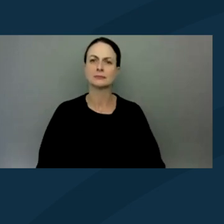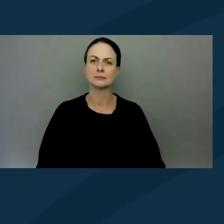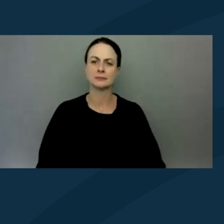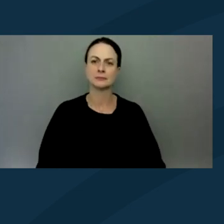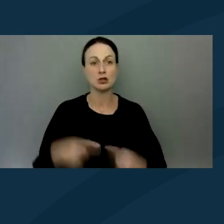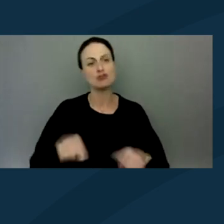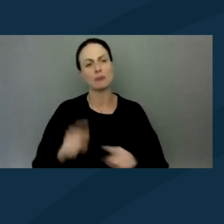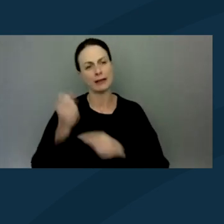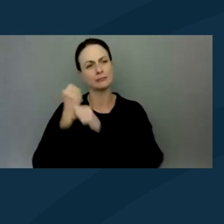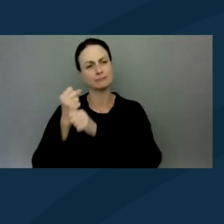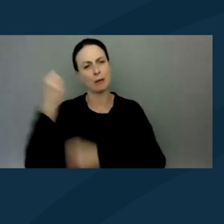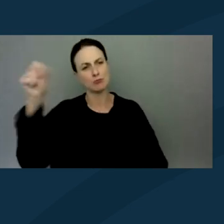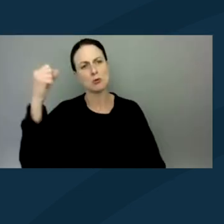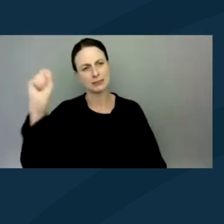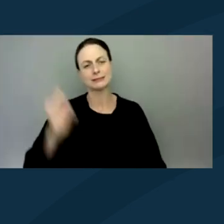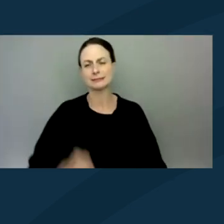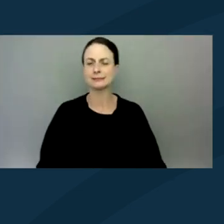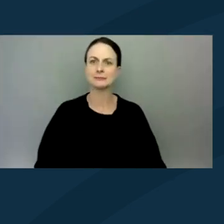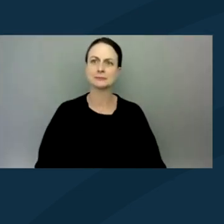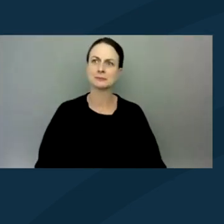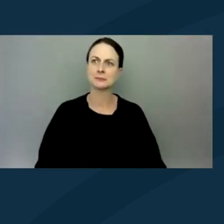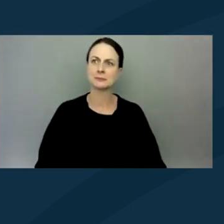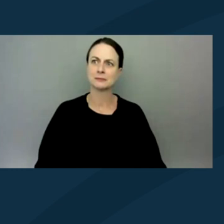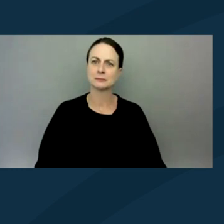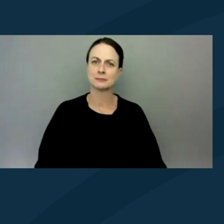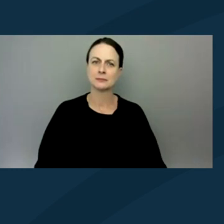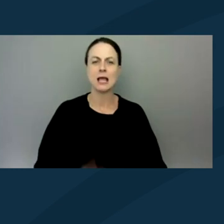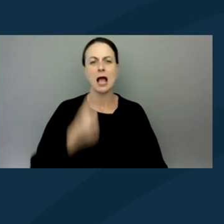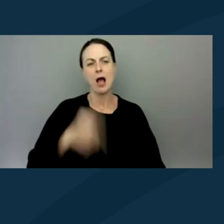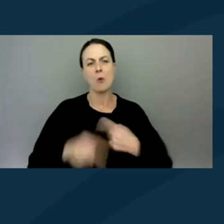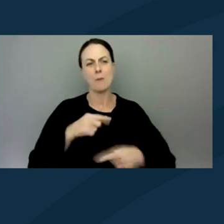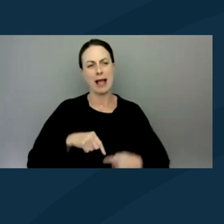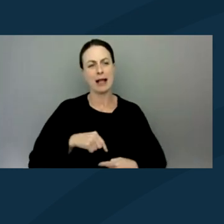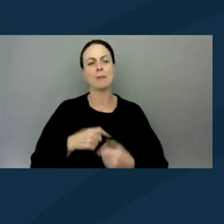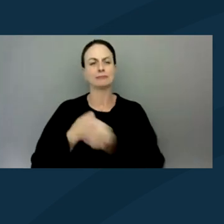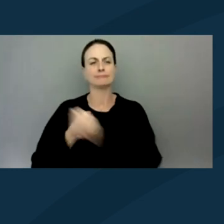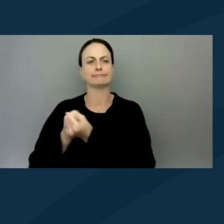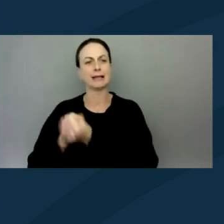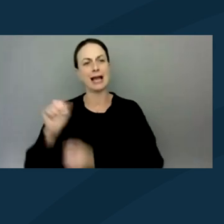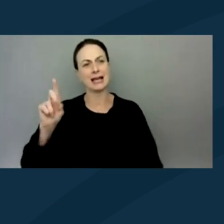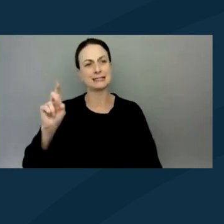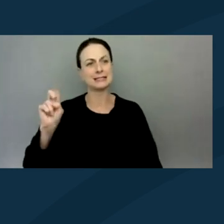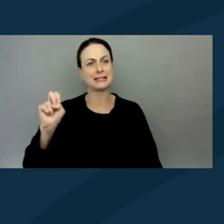And I'm gonna definitely back up what Adele is saying, outside of the protest.